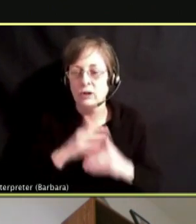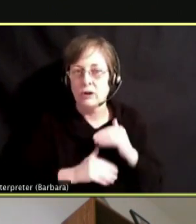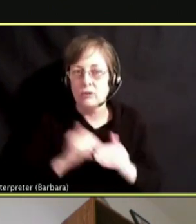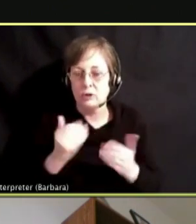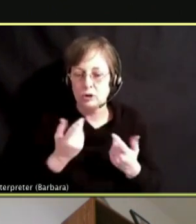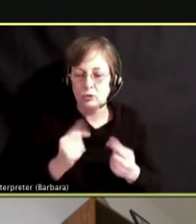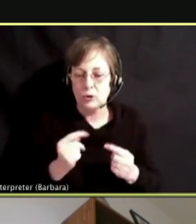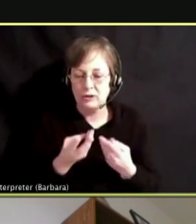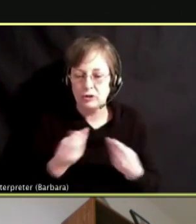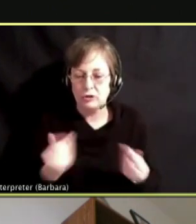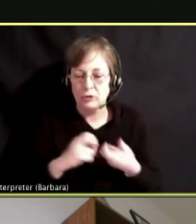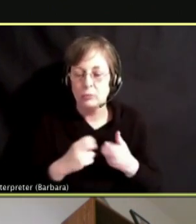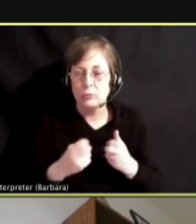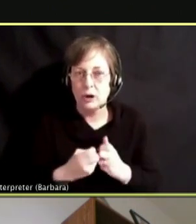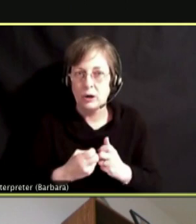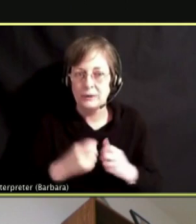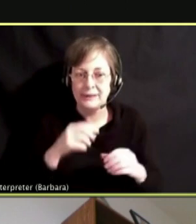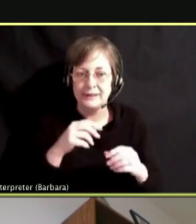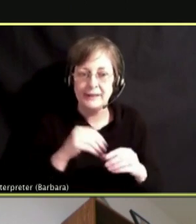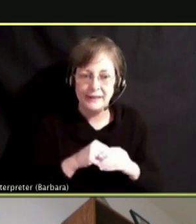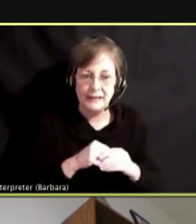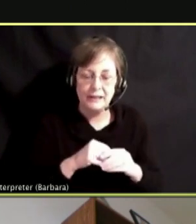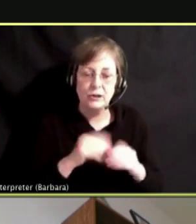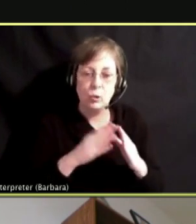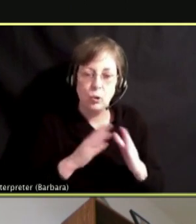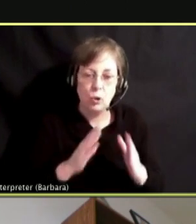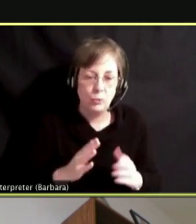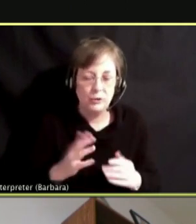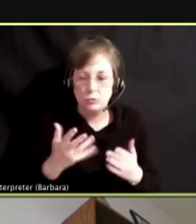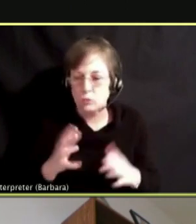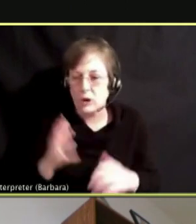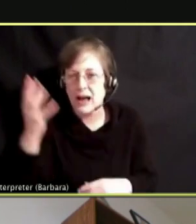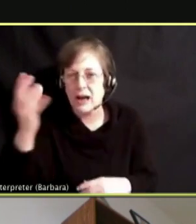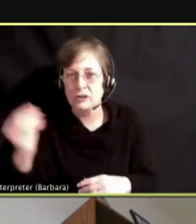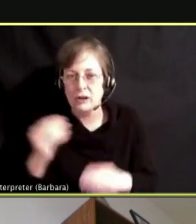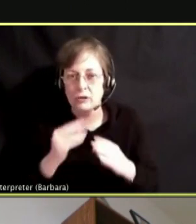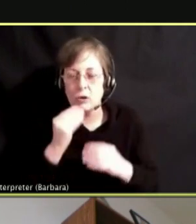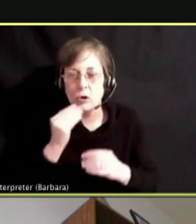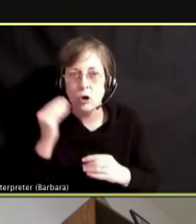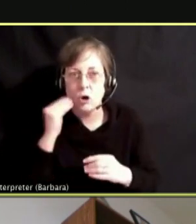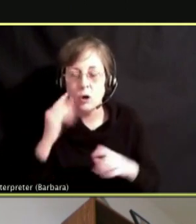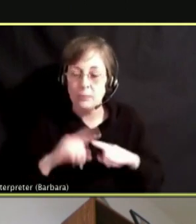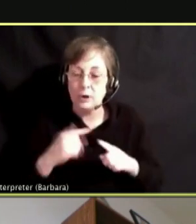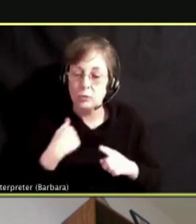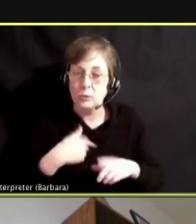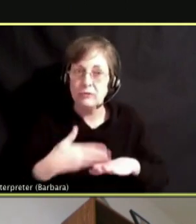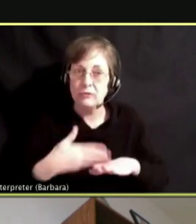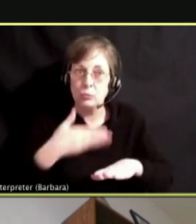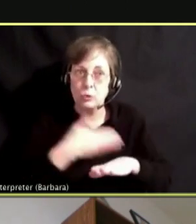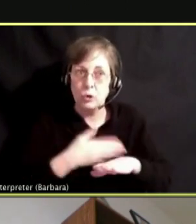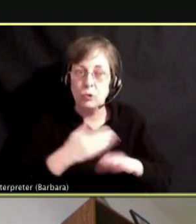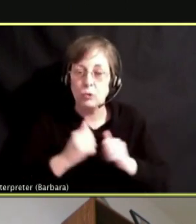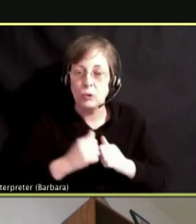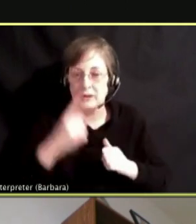BUT I THINK WE HAVE COME FAR WITH MENTAL HEALTH SUPPORT AS WELL AS ALCOHOL, TOBACCO AND OTHER